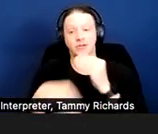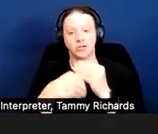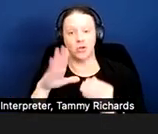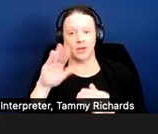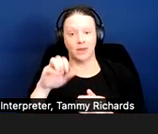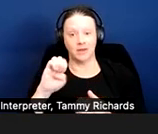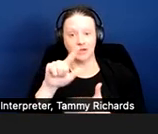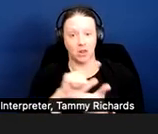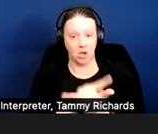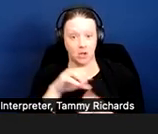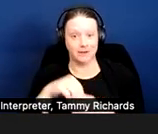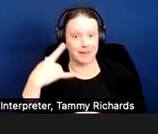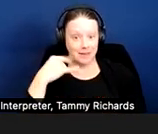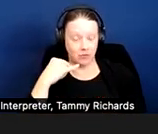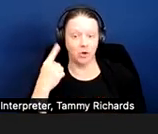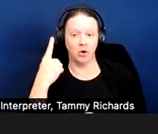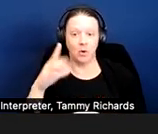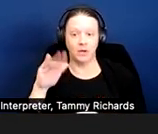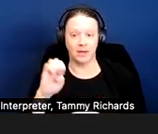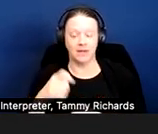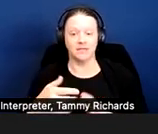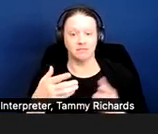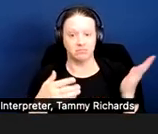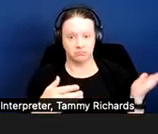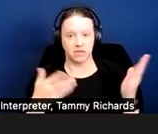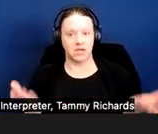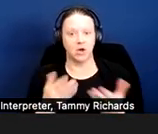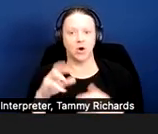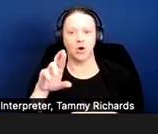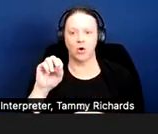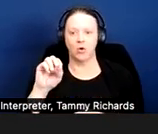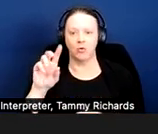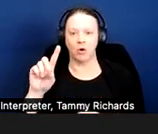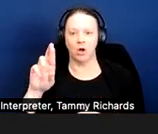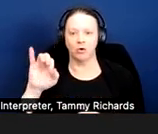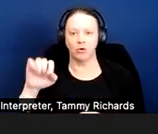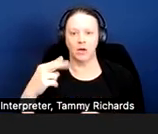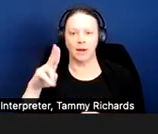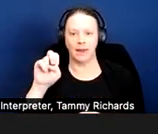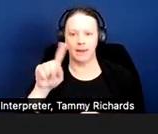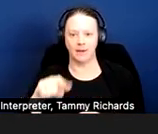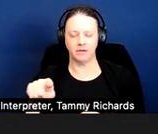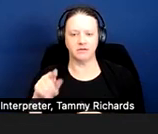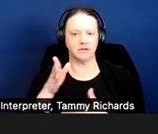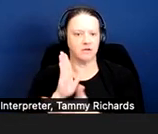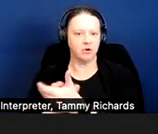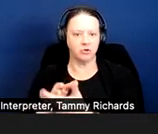One of the cases is cited here, Rodriguez v Morgan, the other is Smith versus Paldril